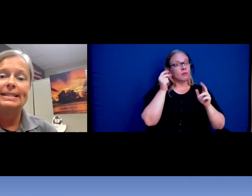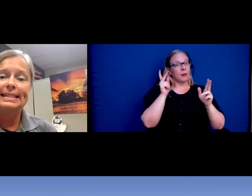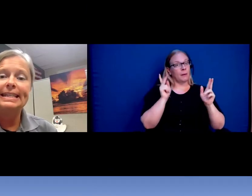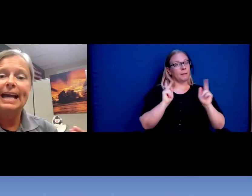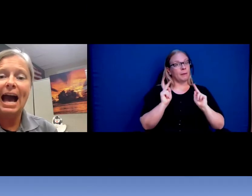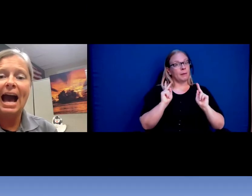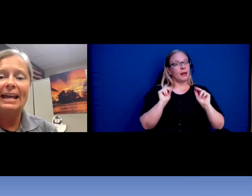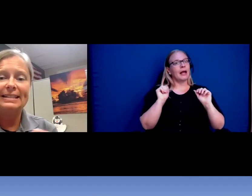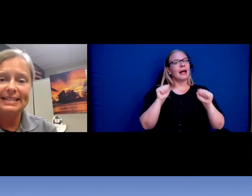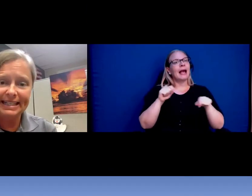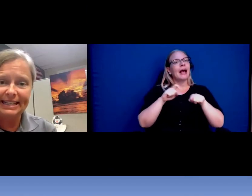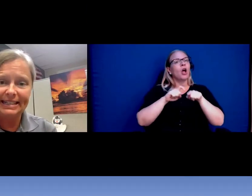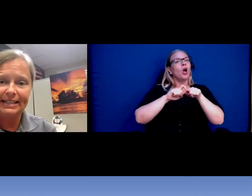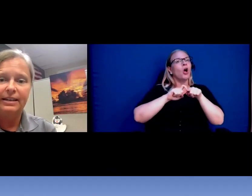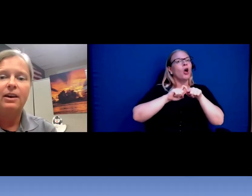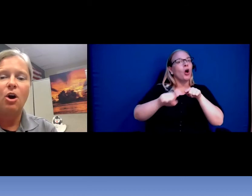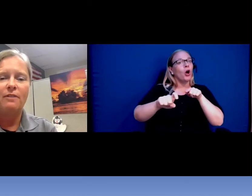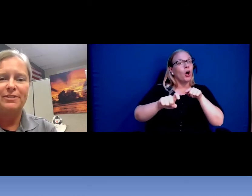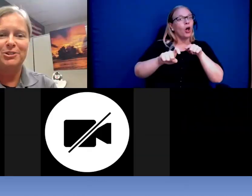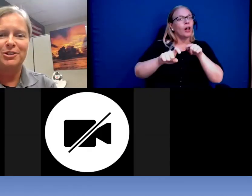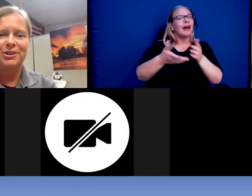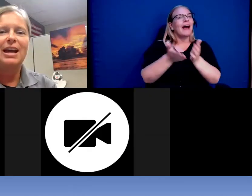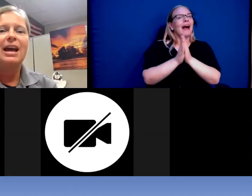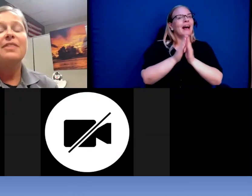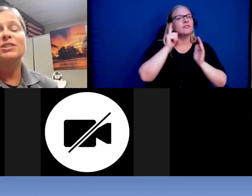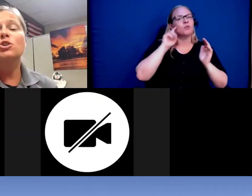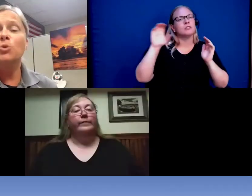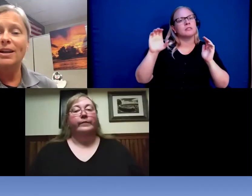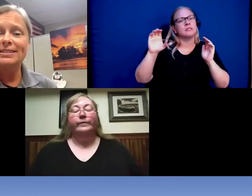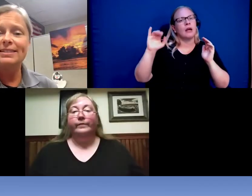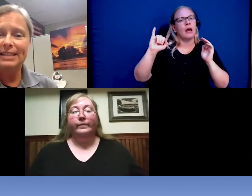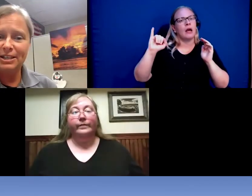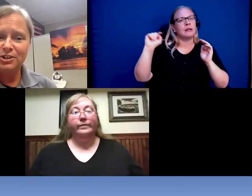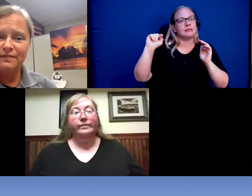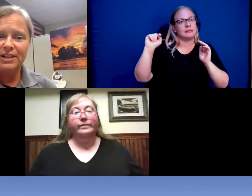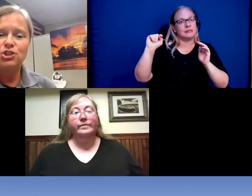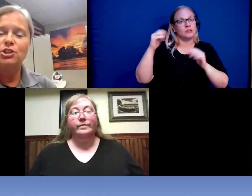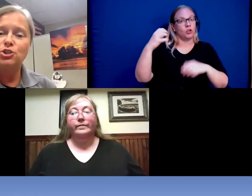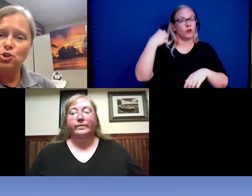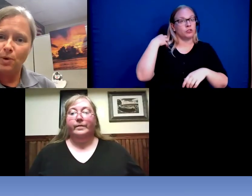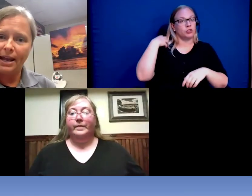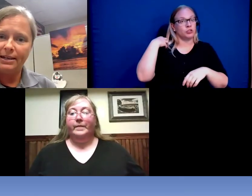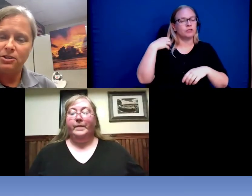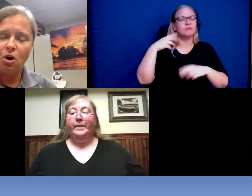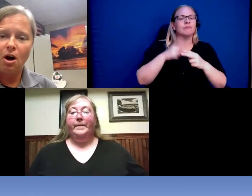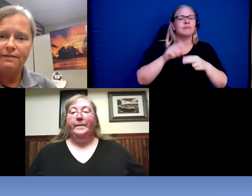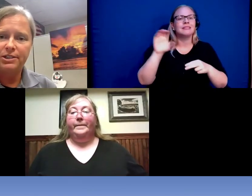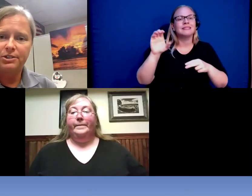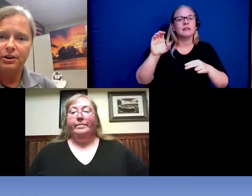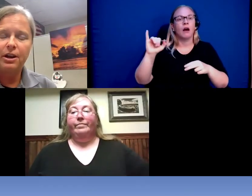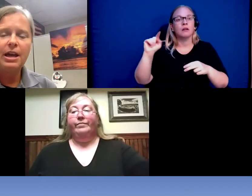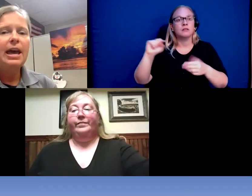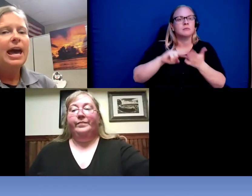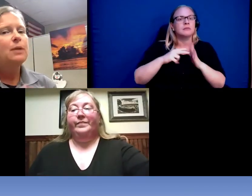CIT officer. That's crisis intervention trained officer. And